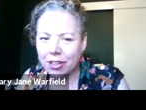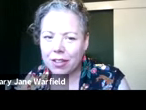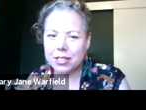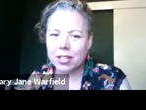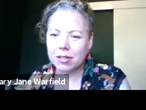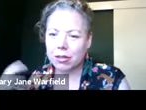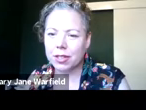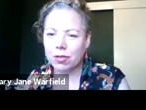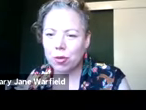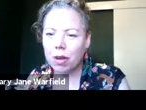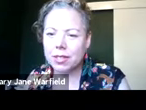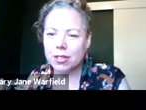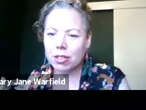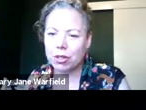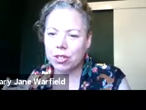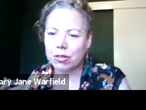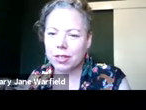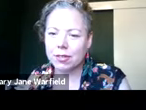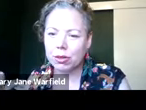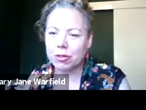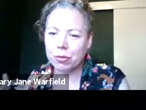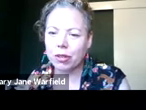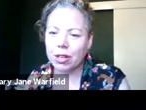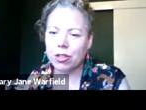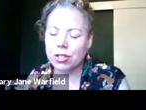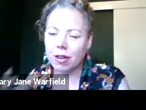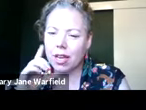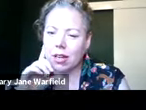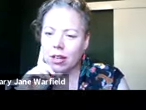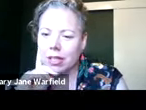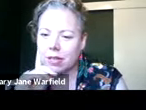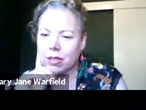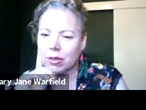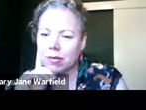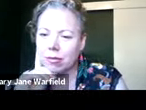and you had this idea to do a festival, why do a festival? What